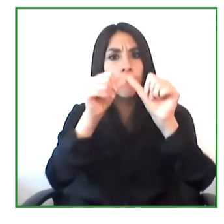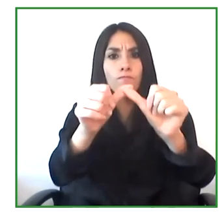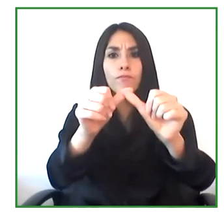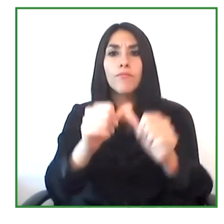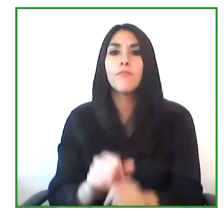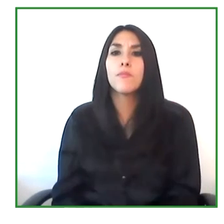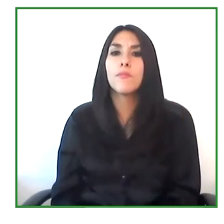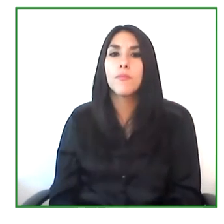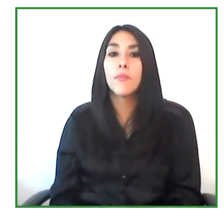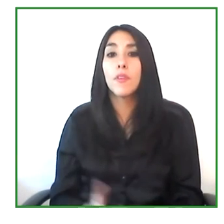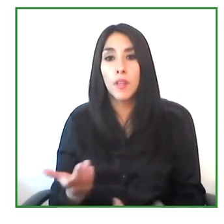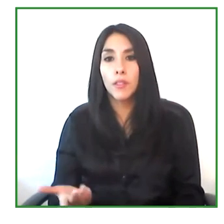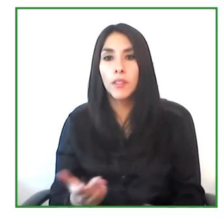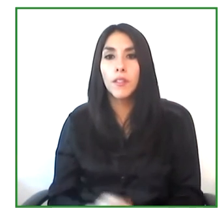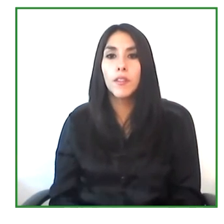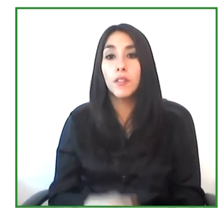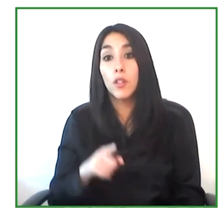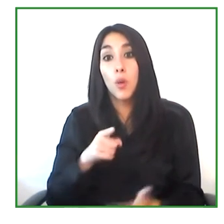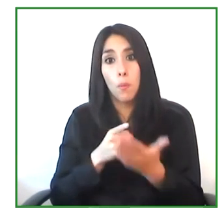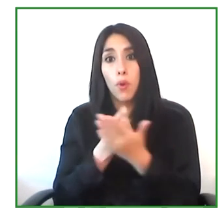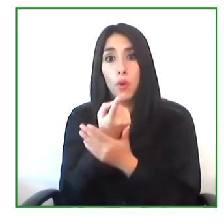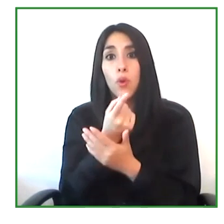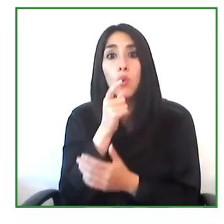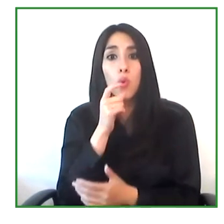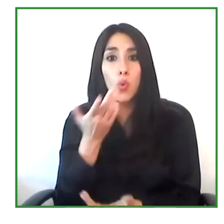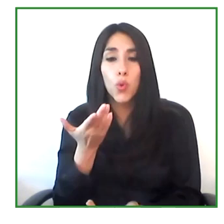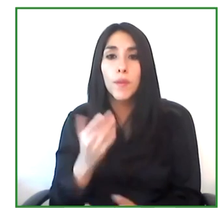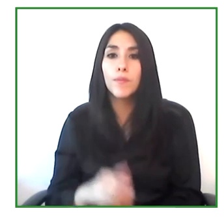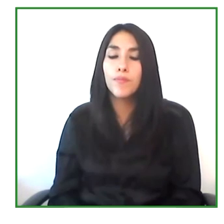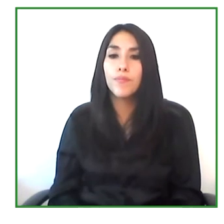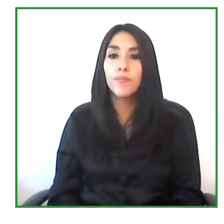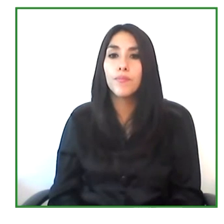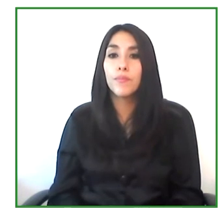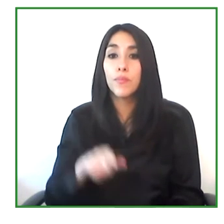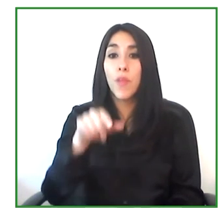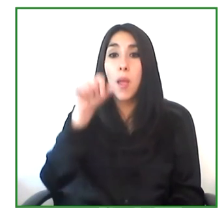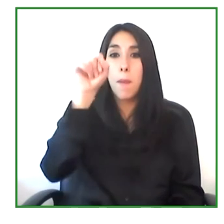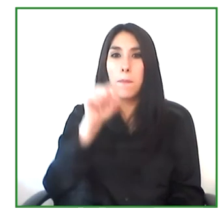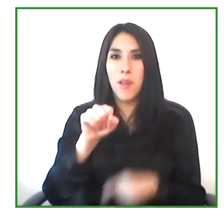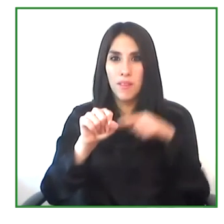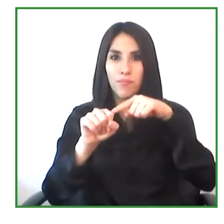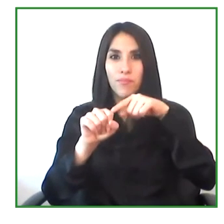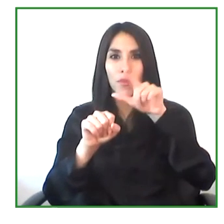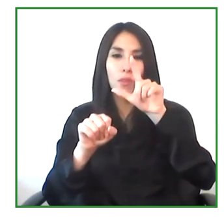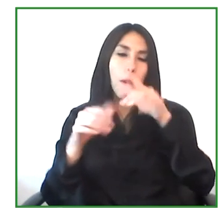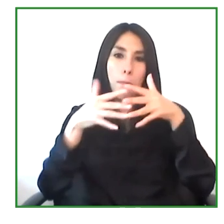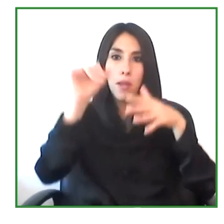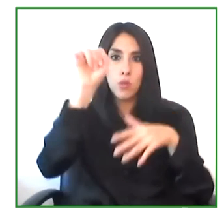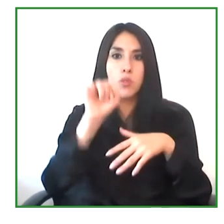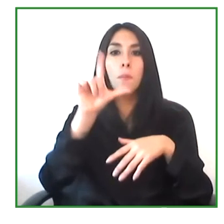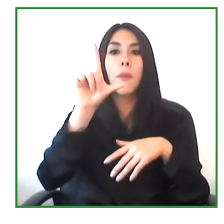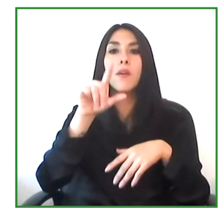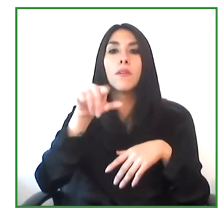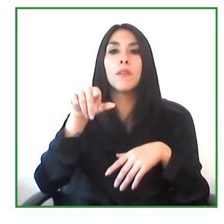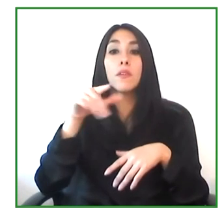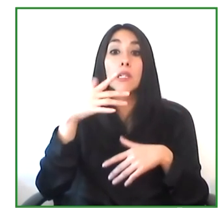opportunity have a case in Latin America so we can think about the replication of this case